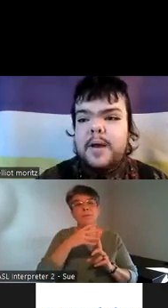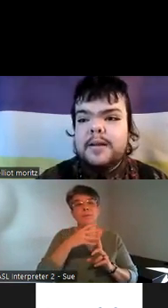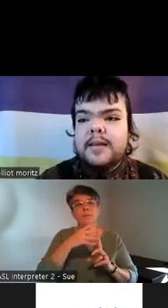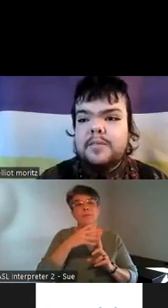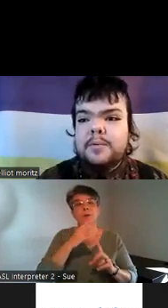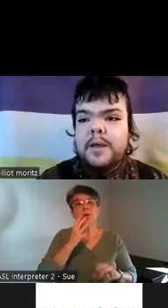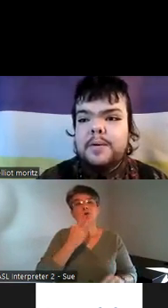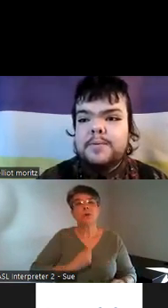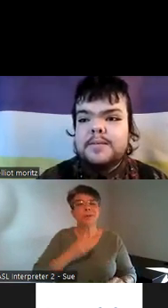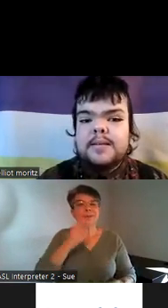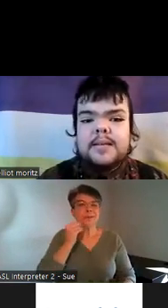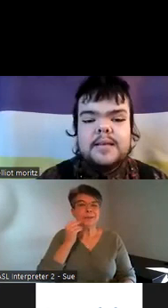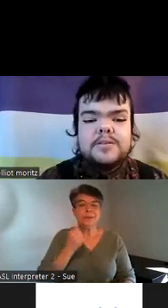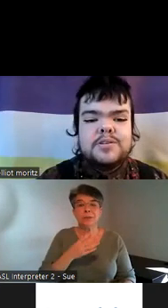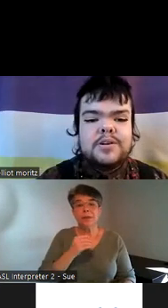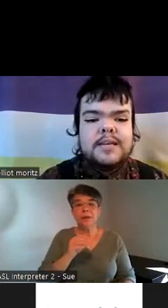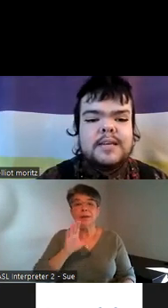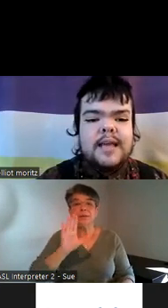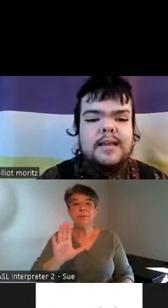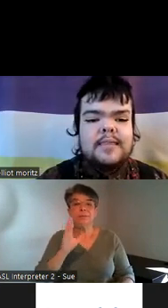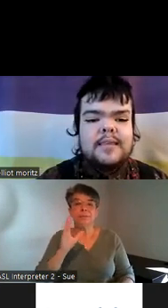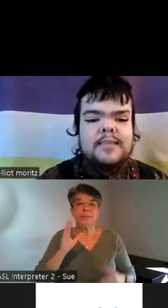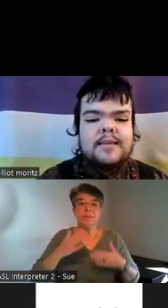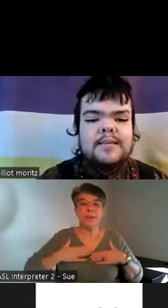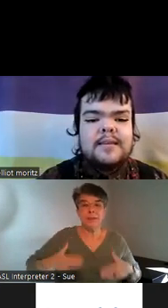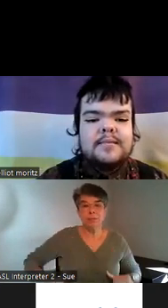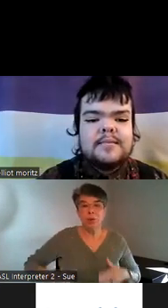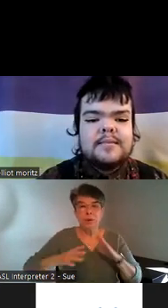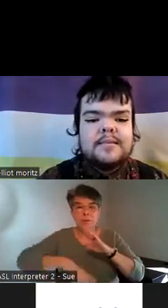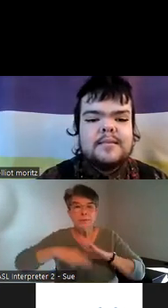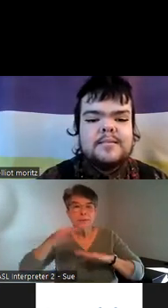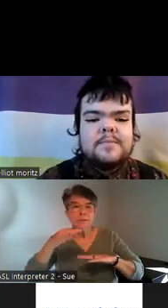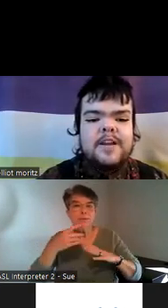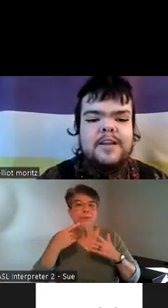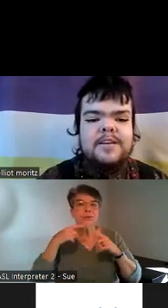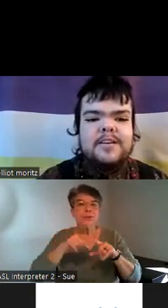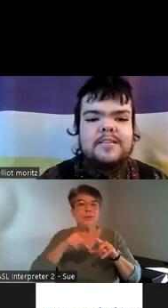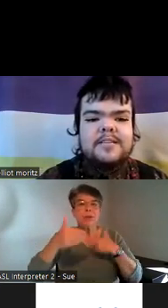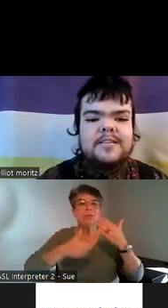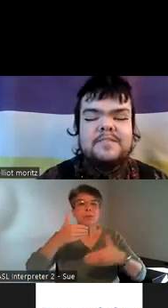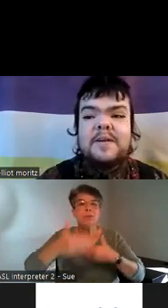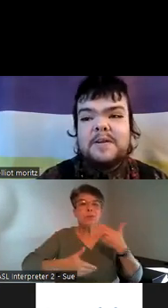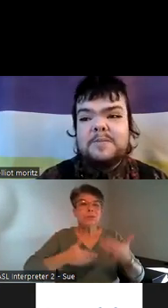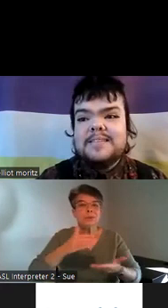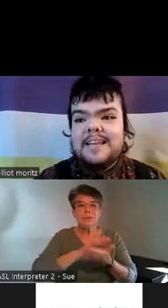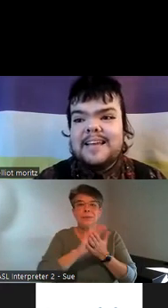his body throughout his journey and I think that he does some very good they are good pieces I